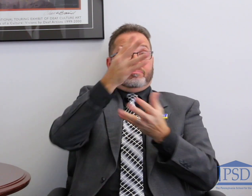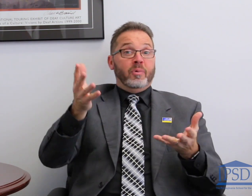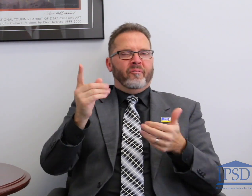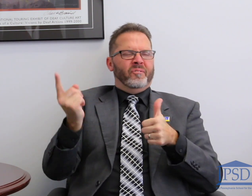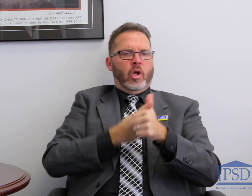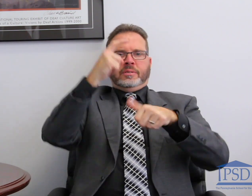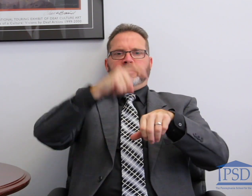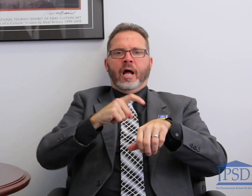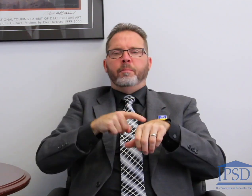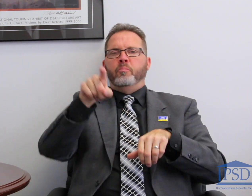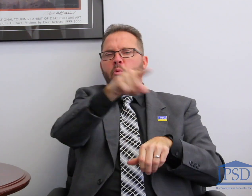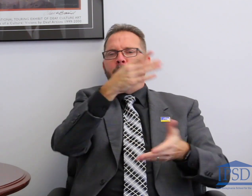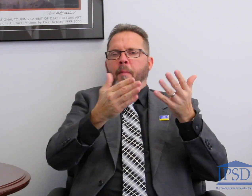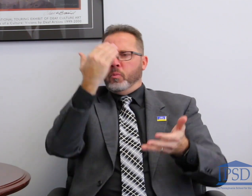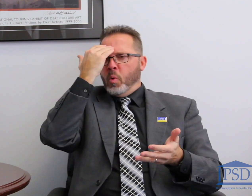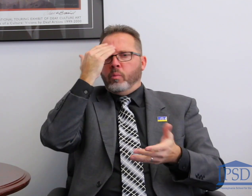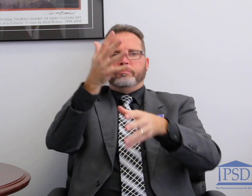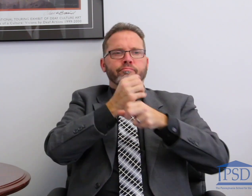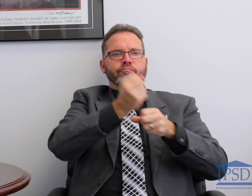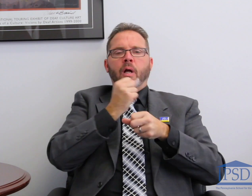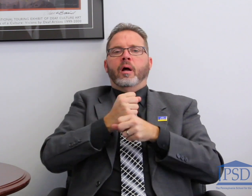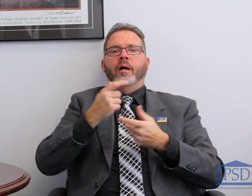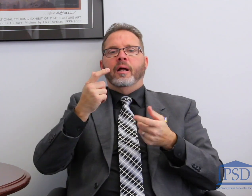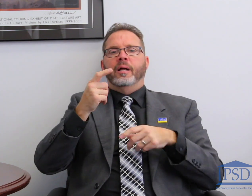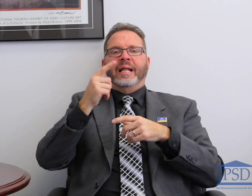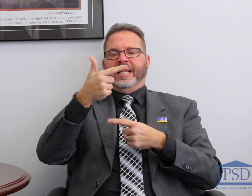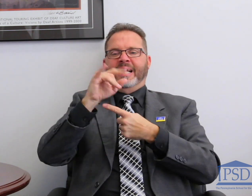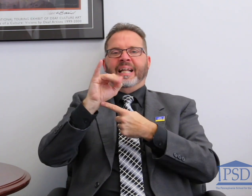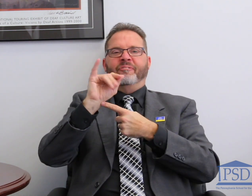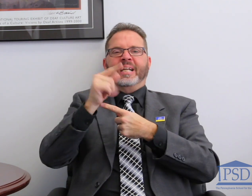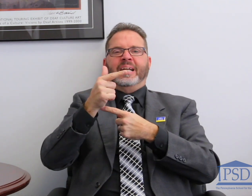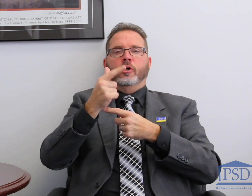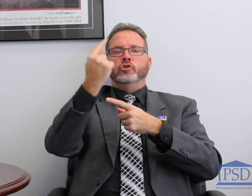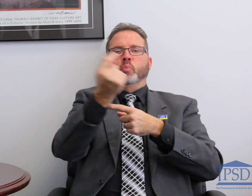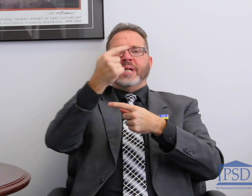We look forward to continuing to receive your donations. We also participated, for